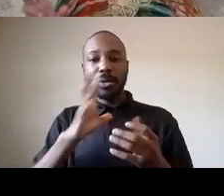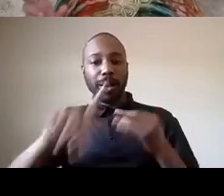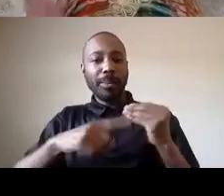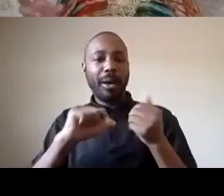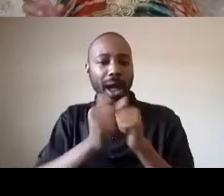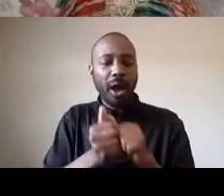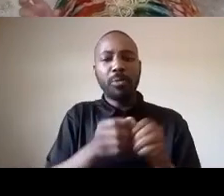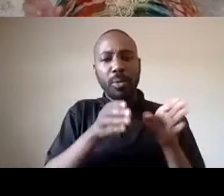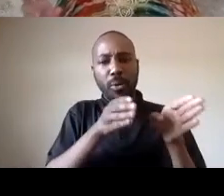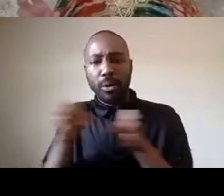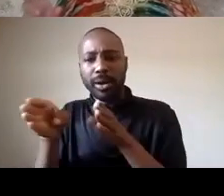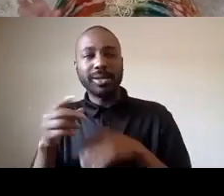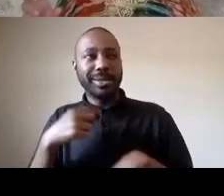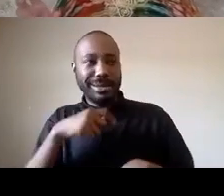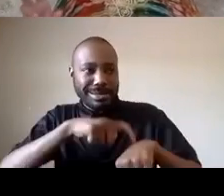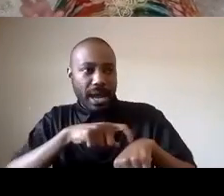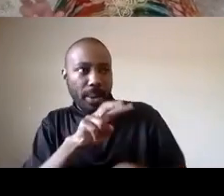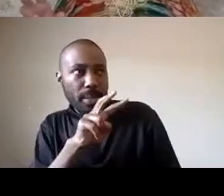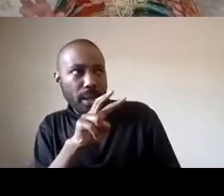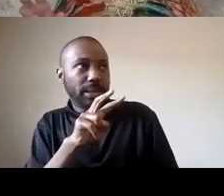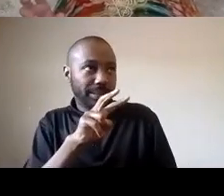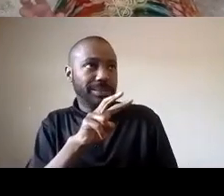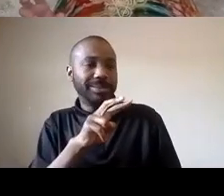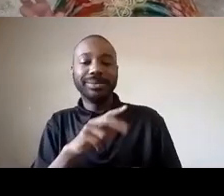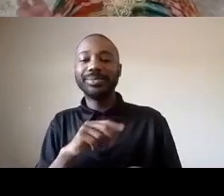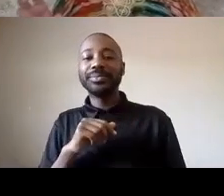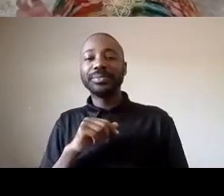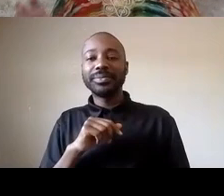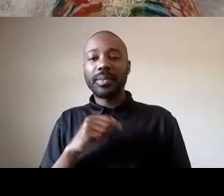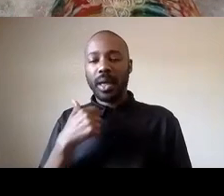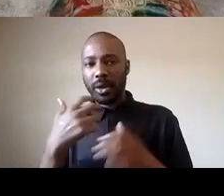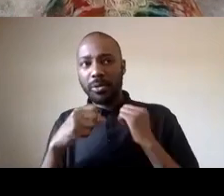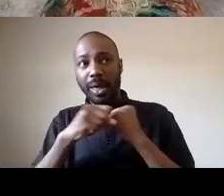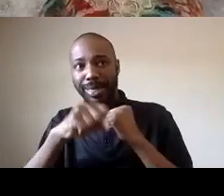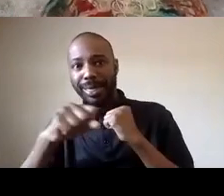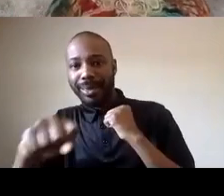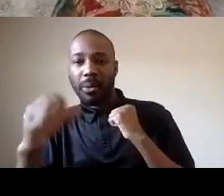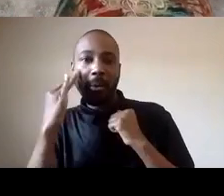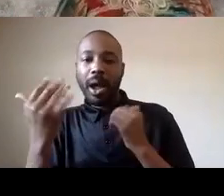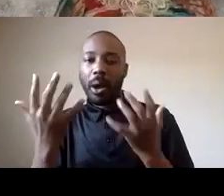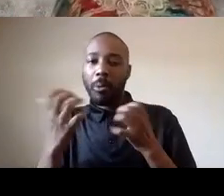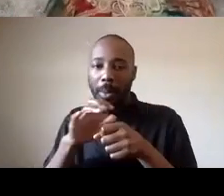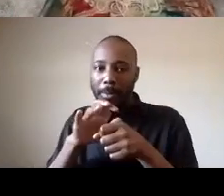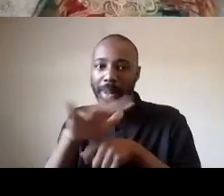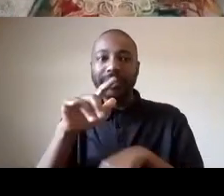looking at the time and i don't want to talk too long because i want to make sure we have plenty of time for conversation